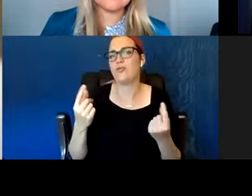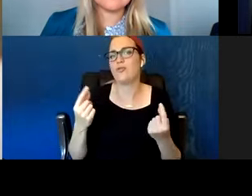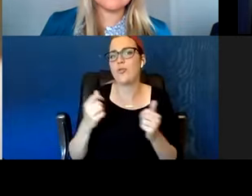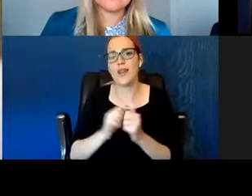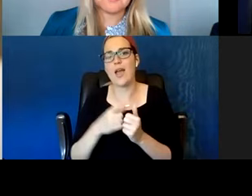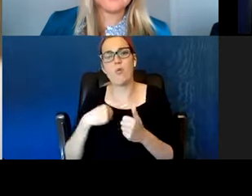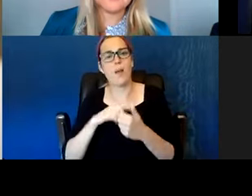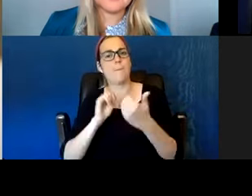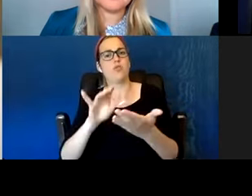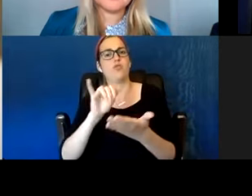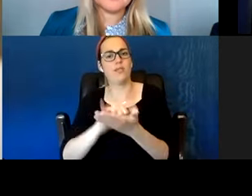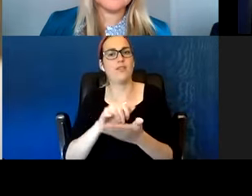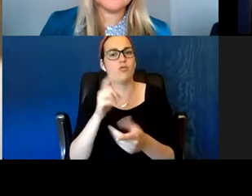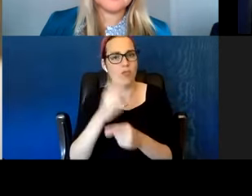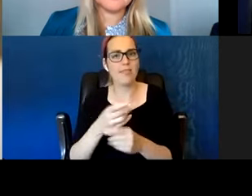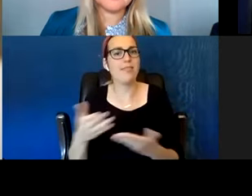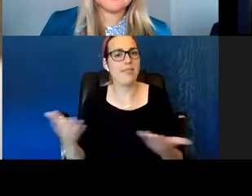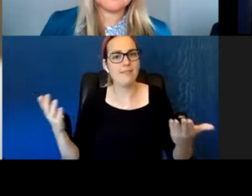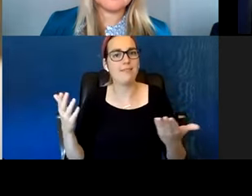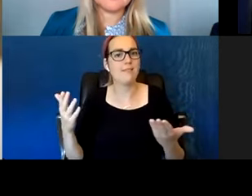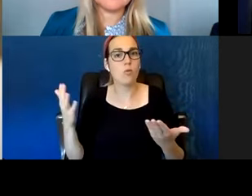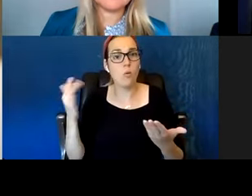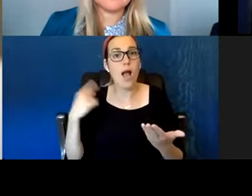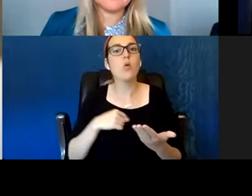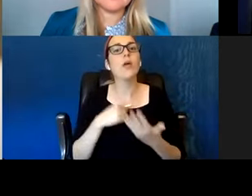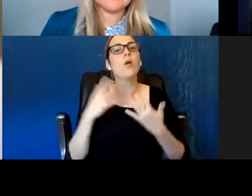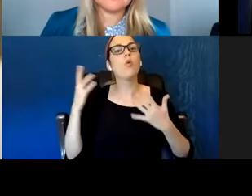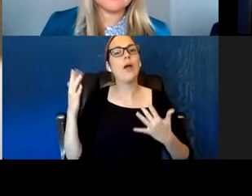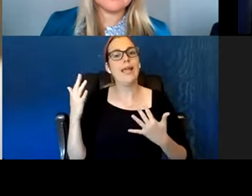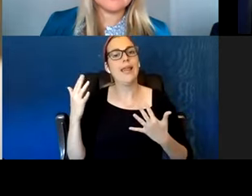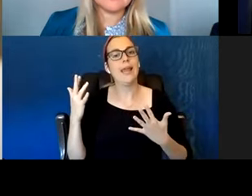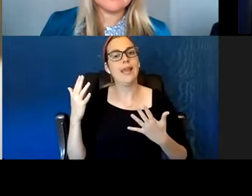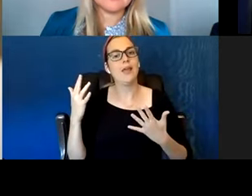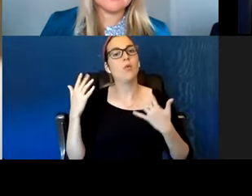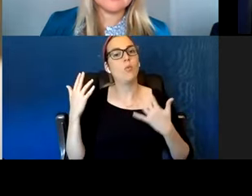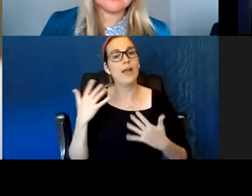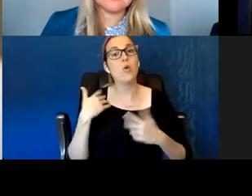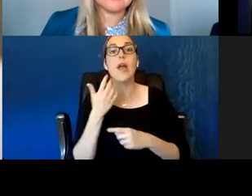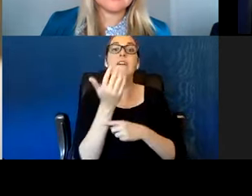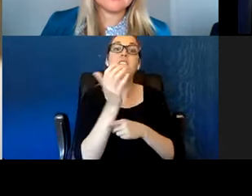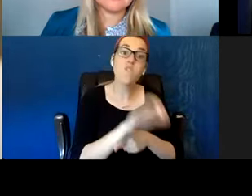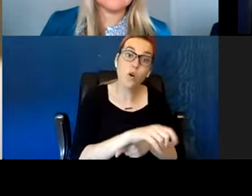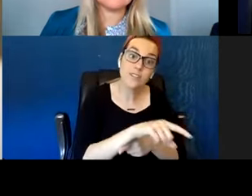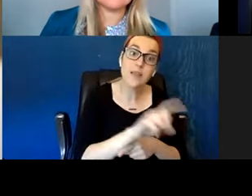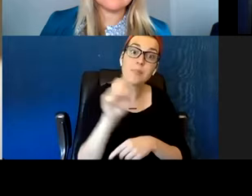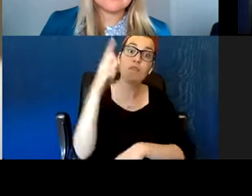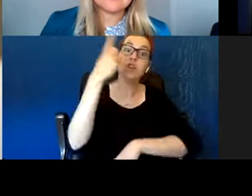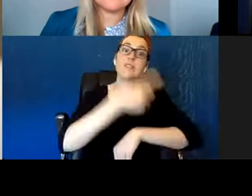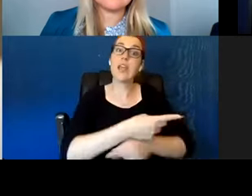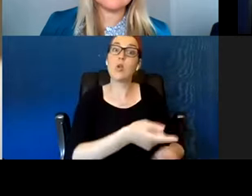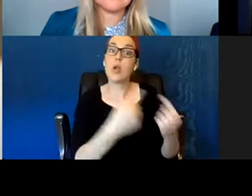We wait, we wait, we wait, we patient. And we wait until that person is ready.